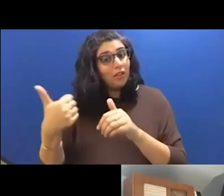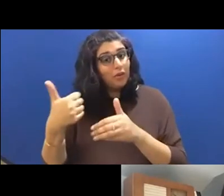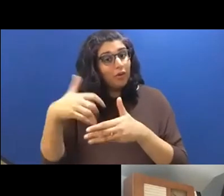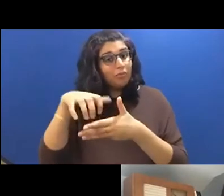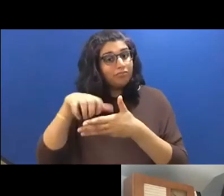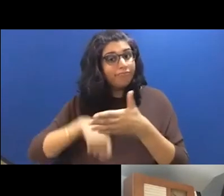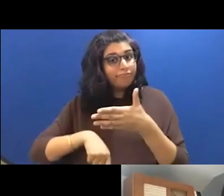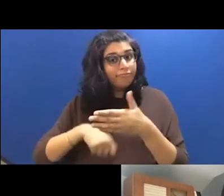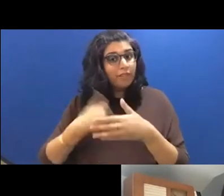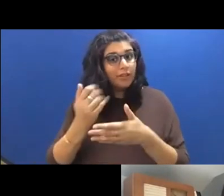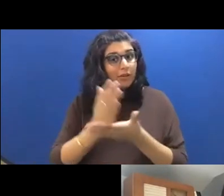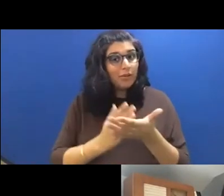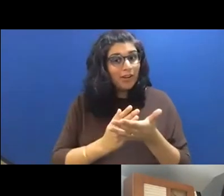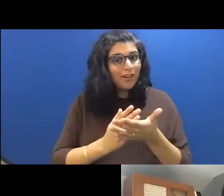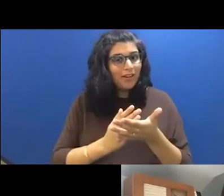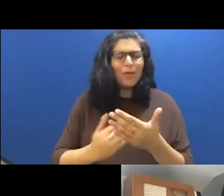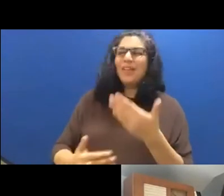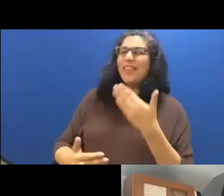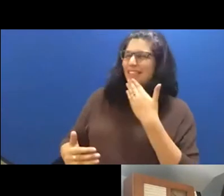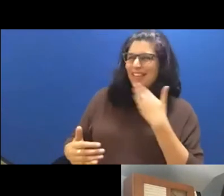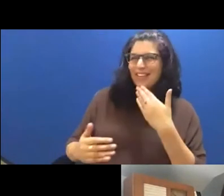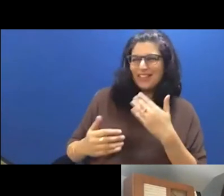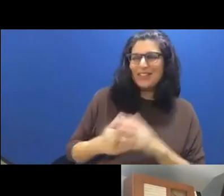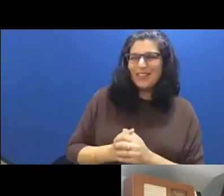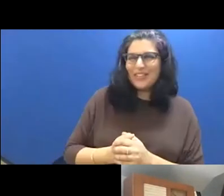Unknown Speaker you so much picture and for that question.